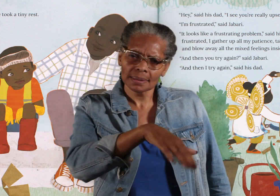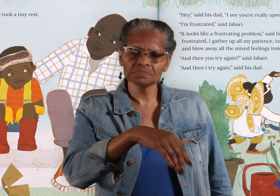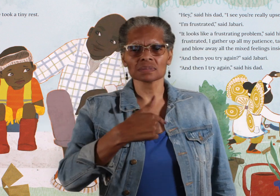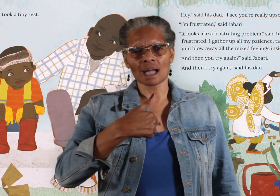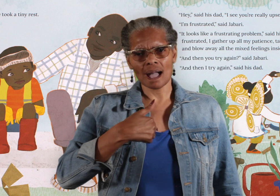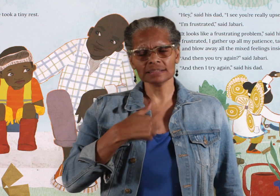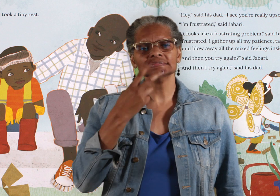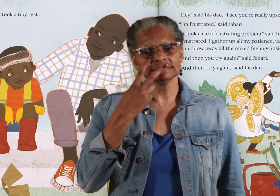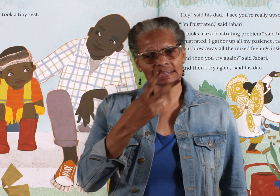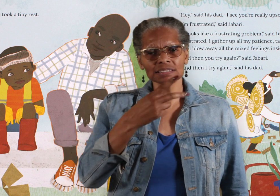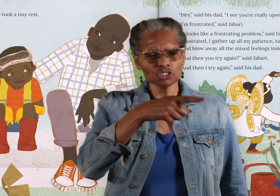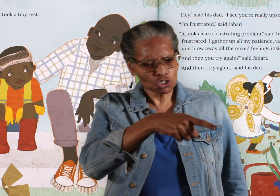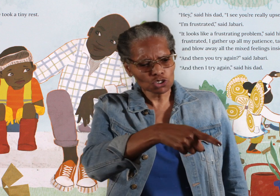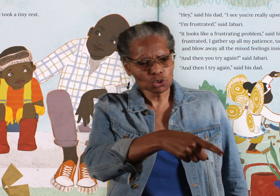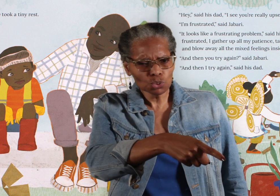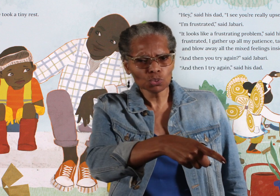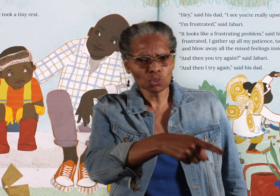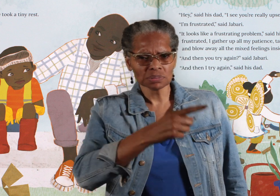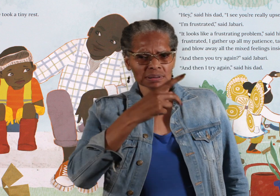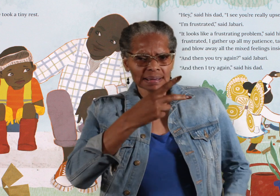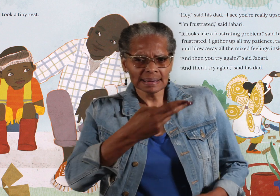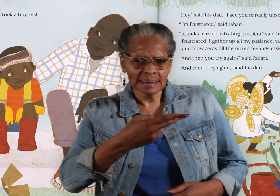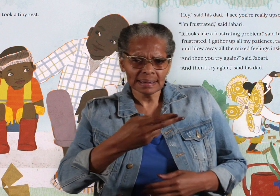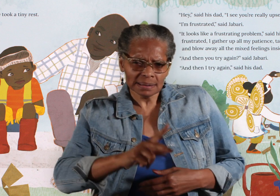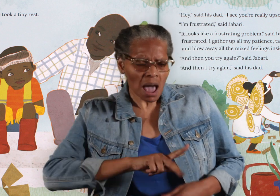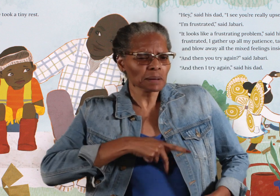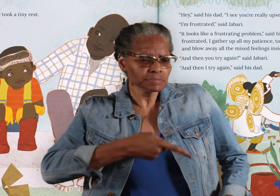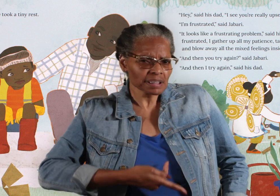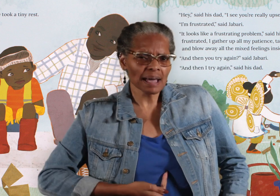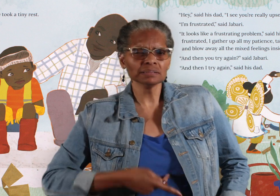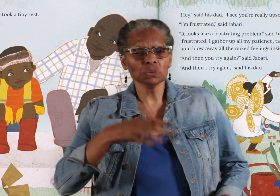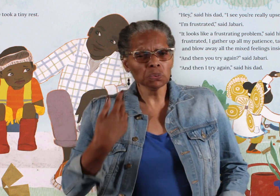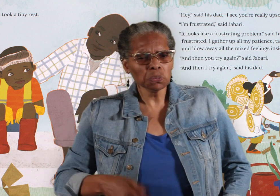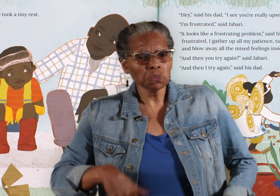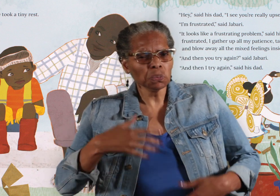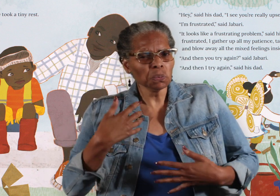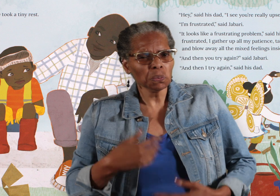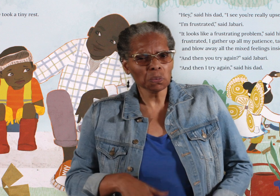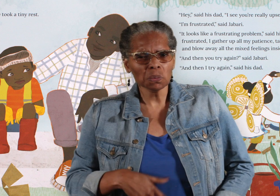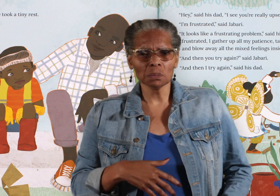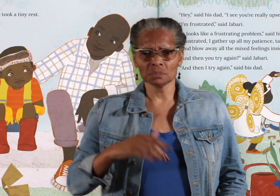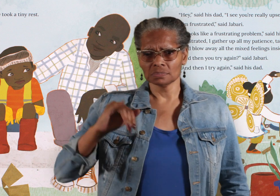"I see you're really upset."